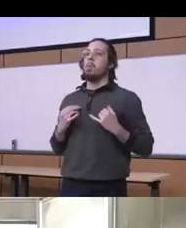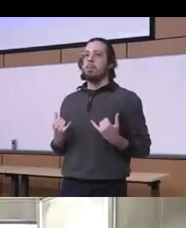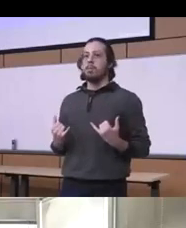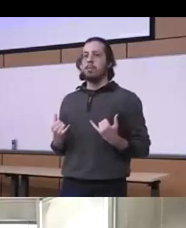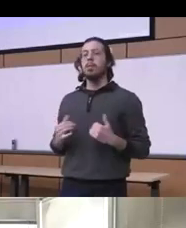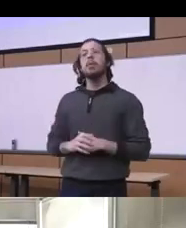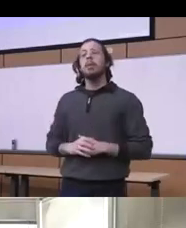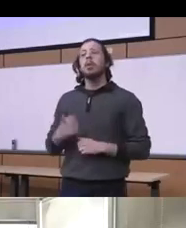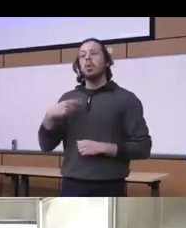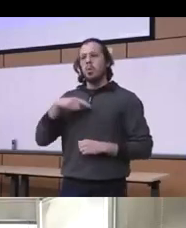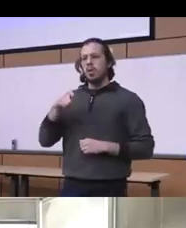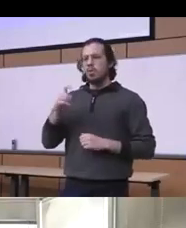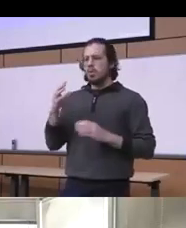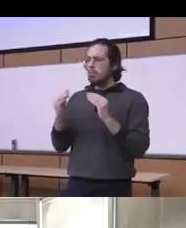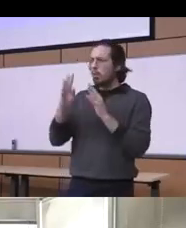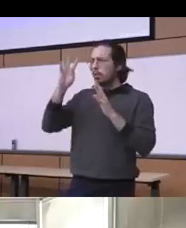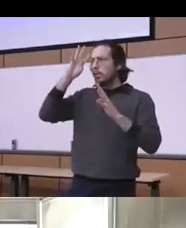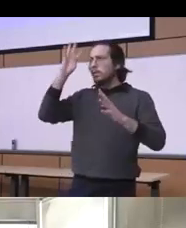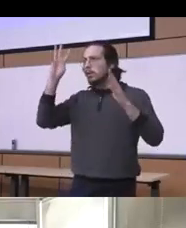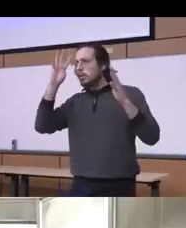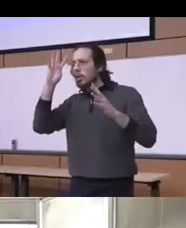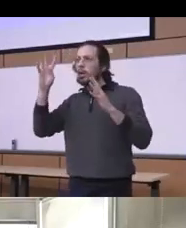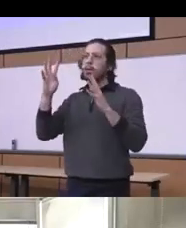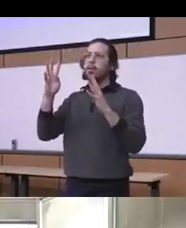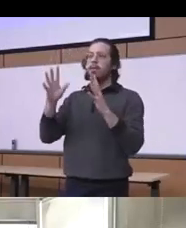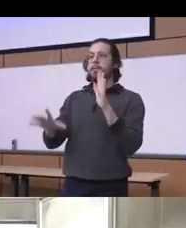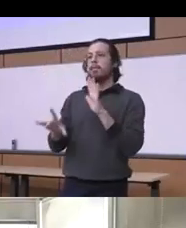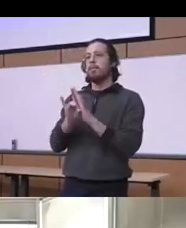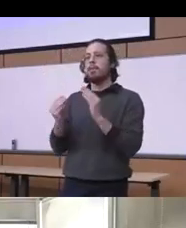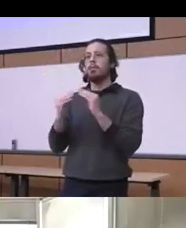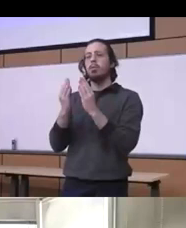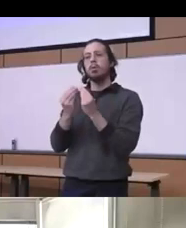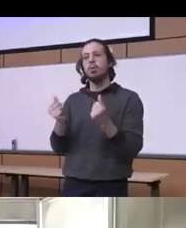and more Innovative when it comes to really Public Health measures that need to be implemented and